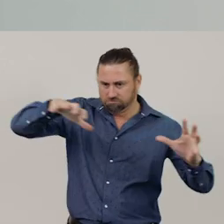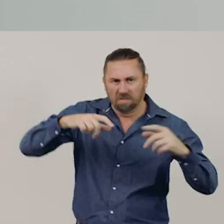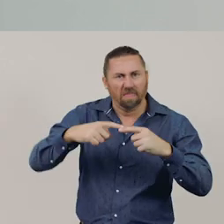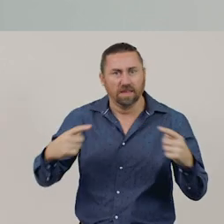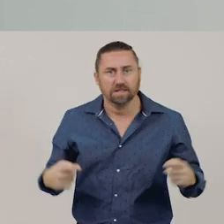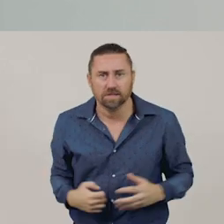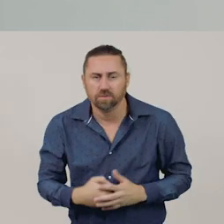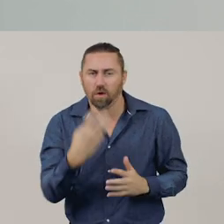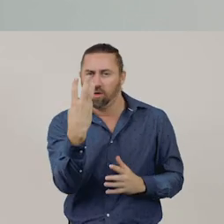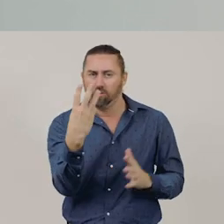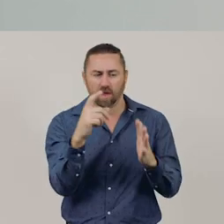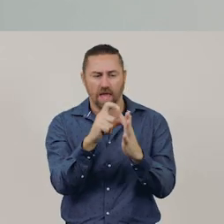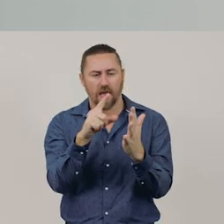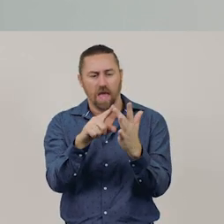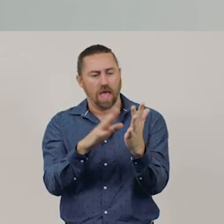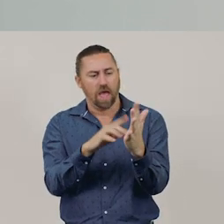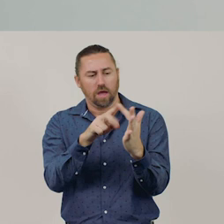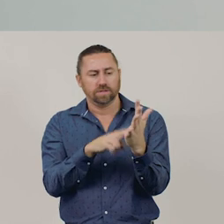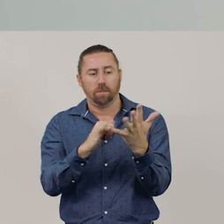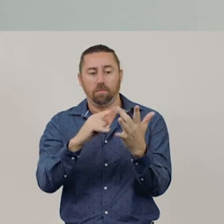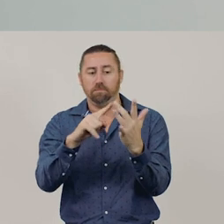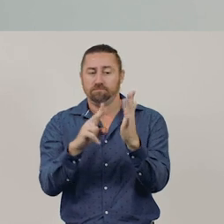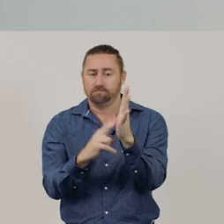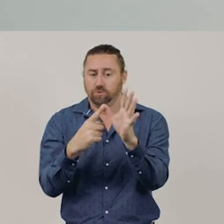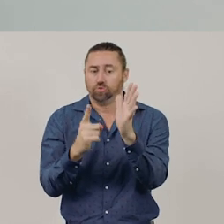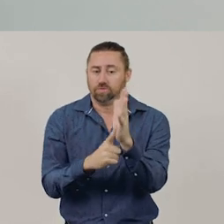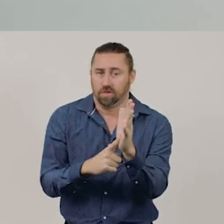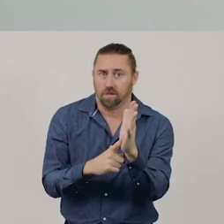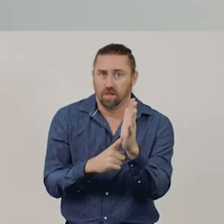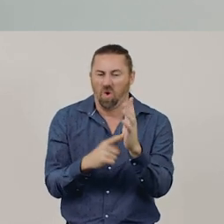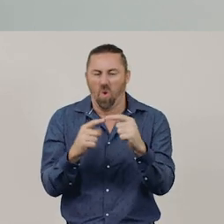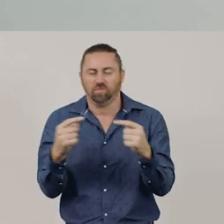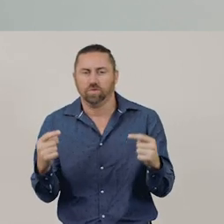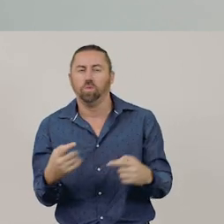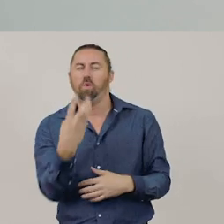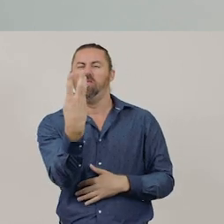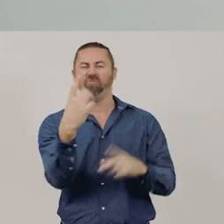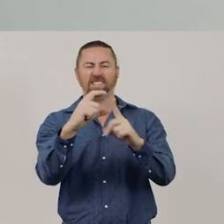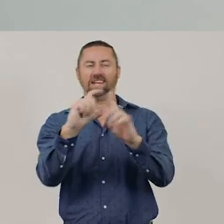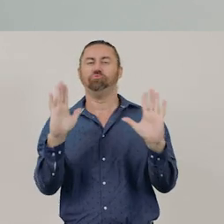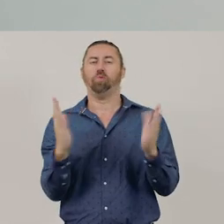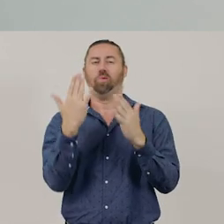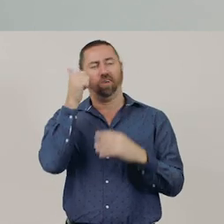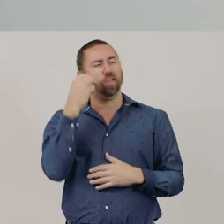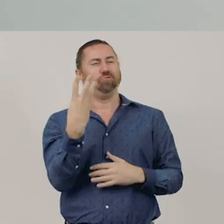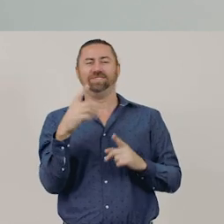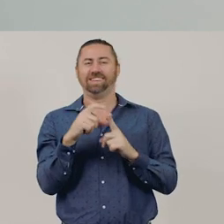They're called three-dimensional objects, or 3D objects for short.